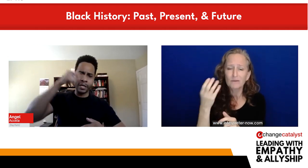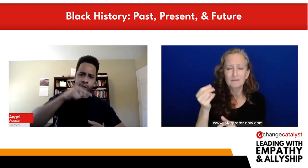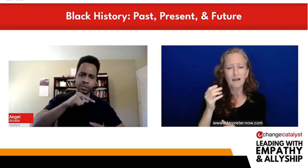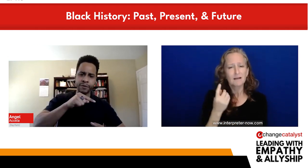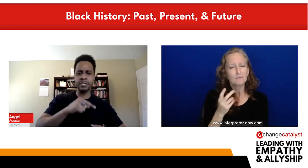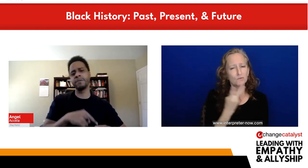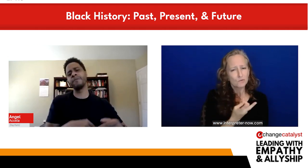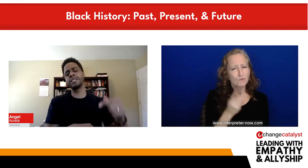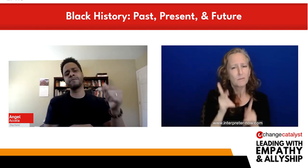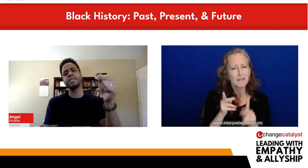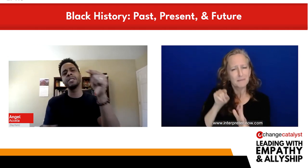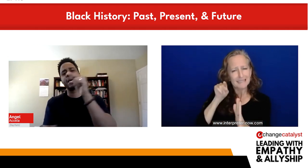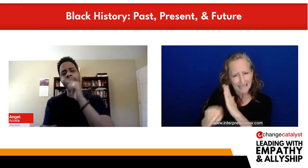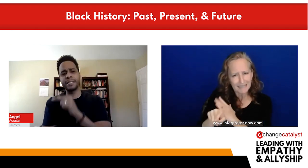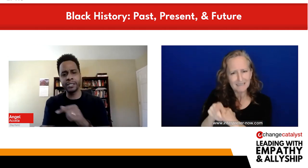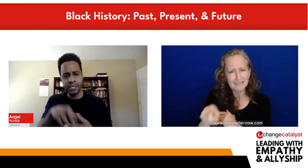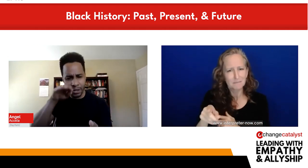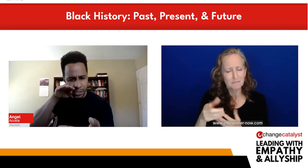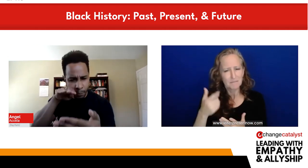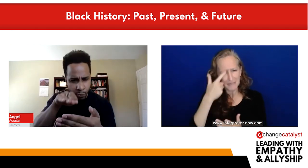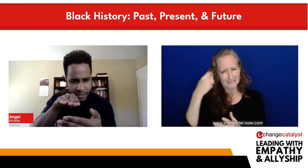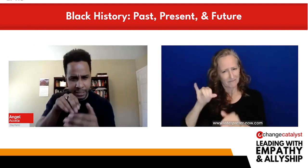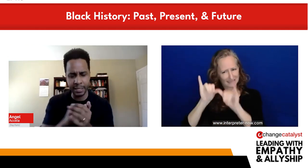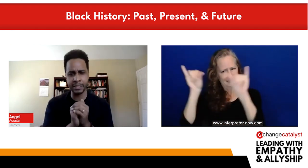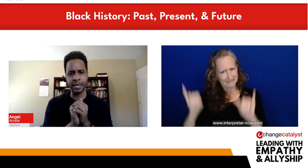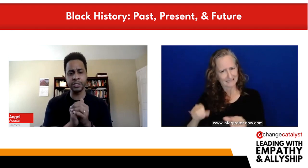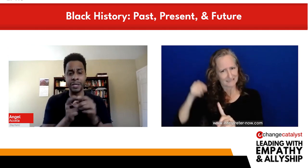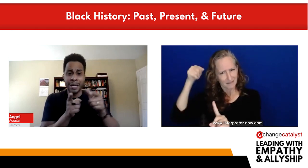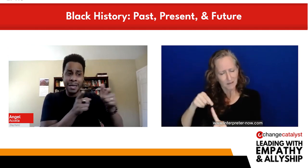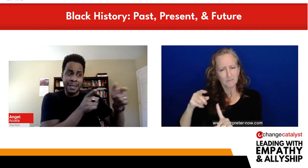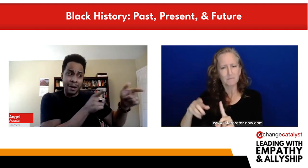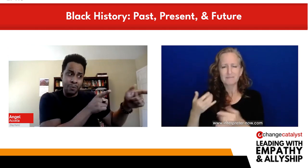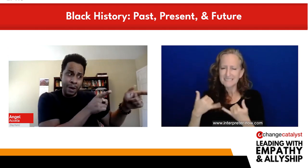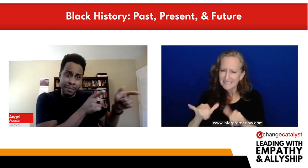the racial divisiveness and the tensions that are still present in this country, that are